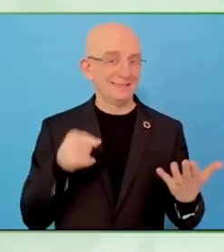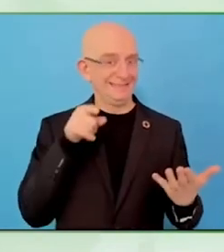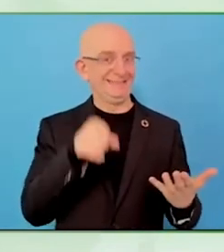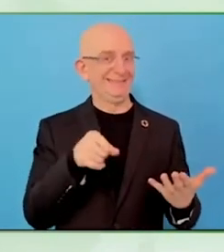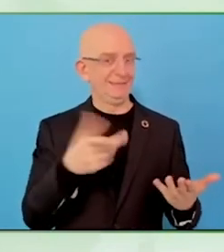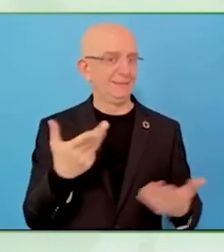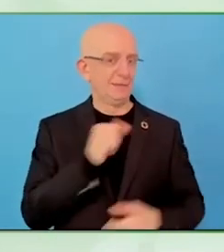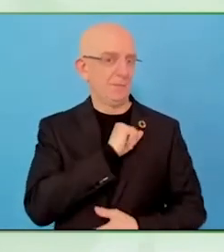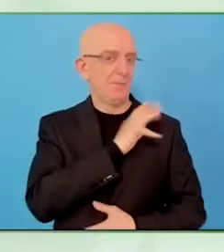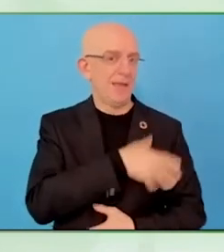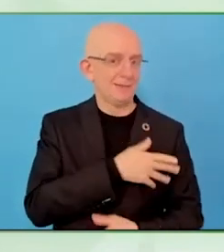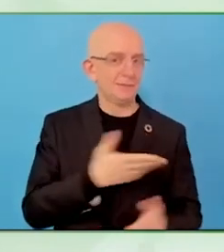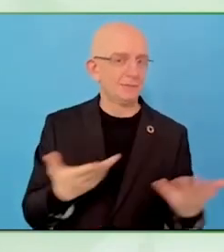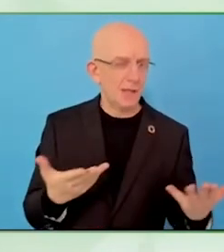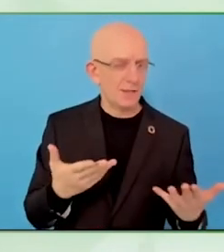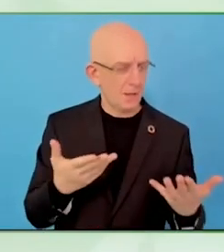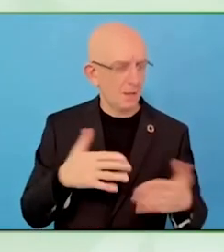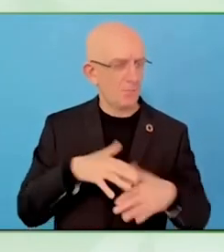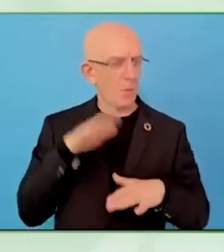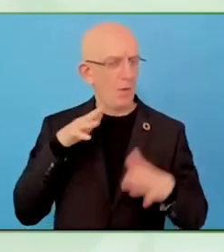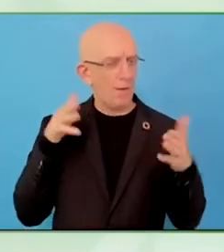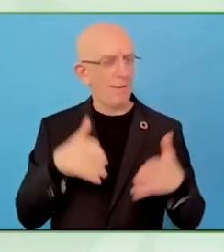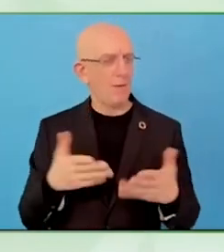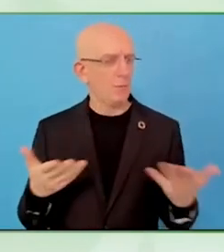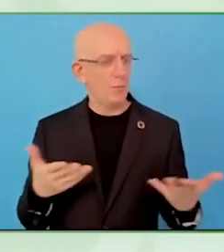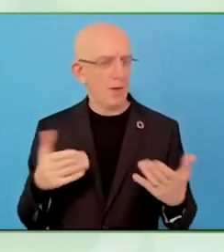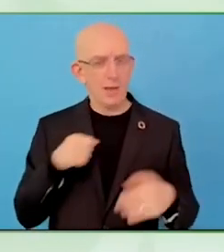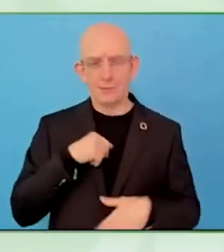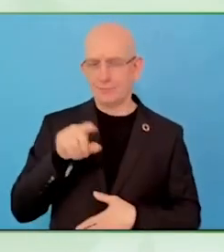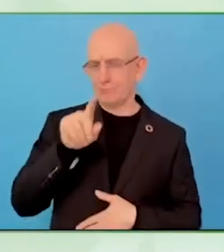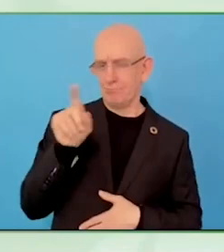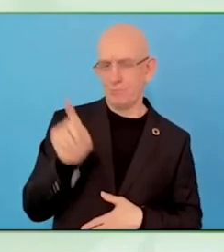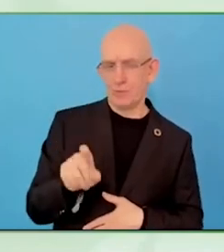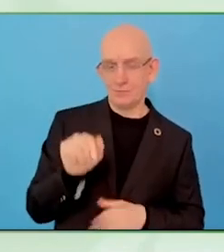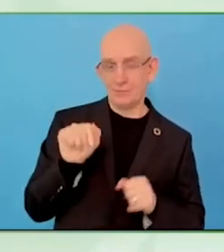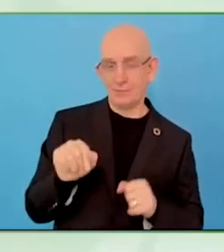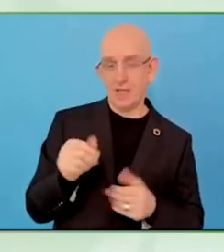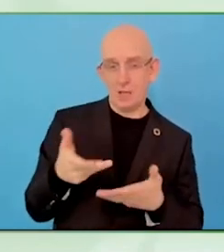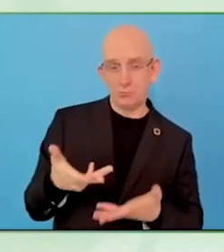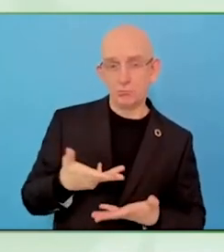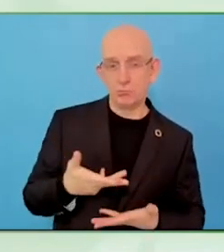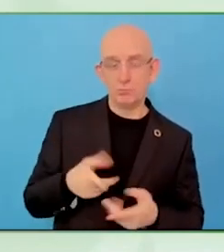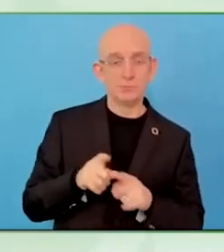how it works and say, yes, I can identify with that. So, over to you.